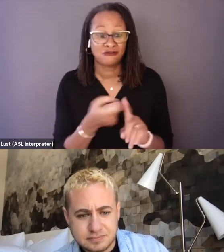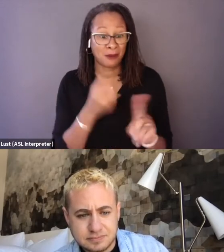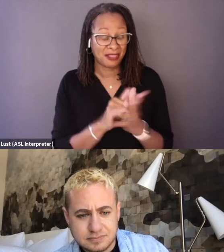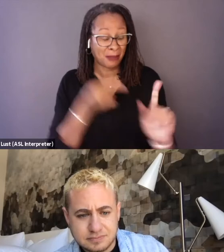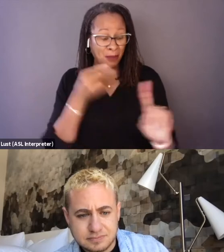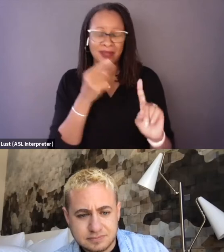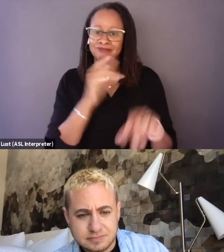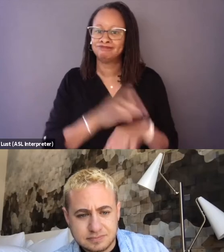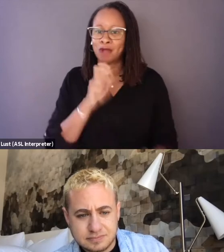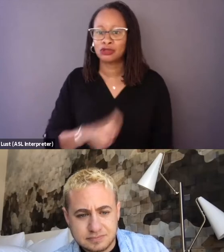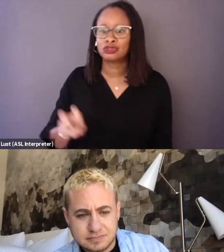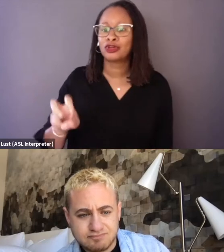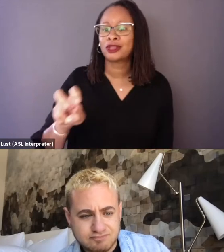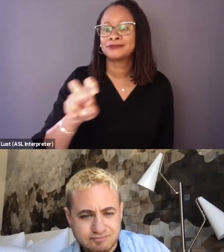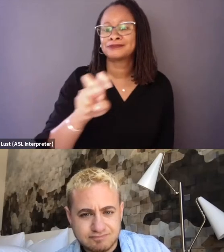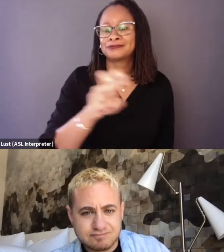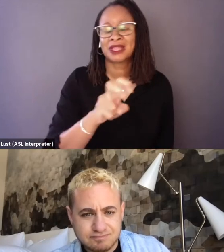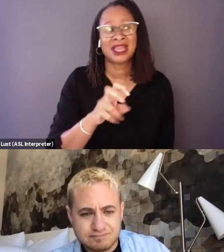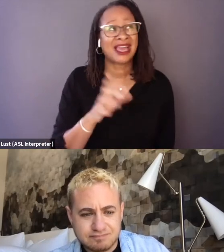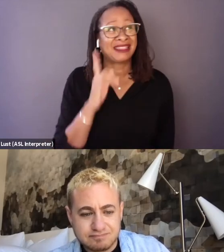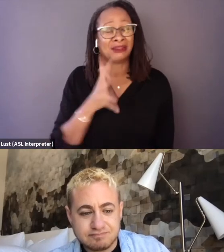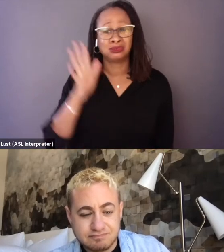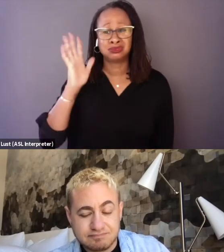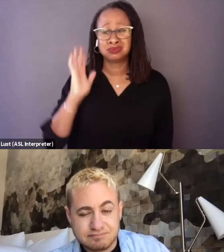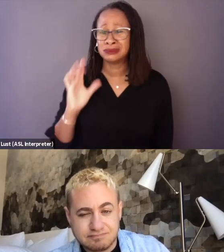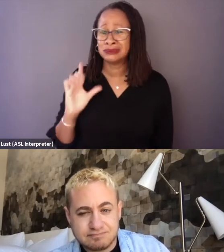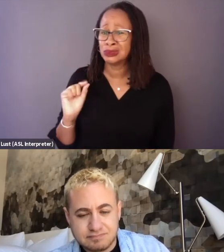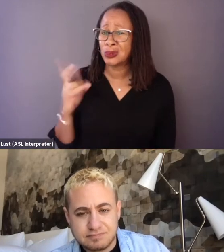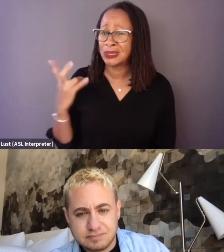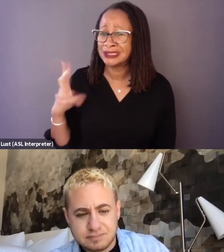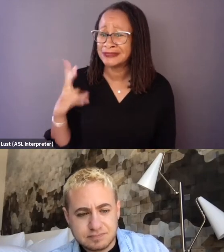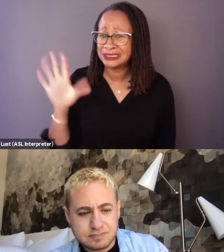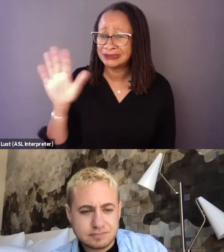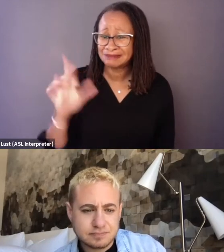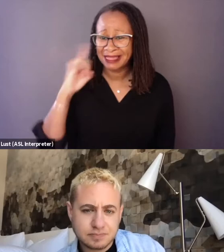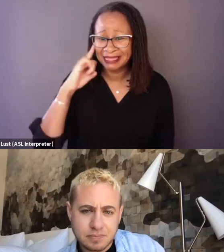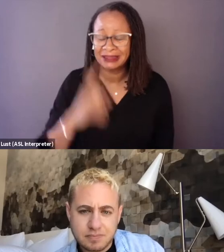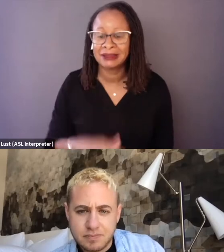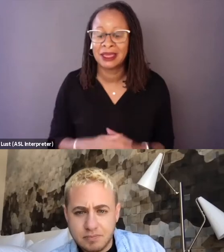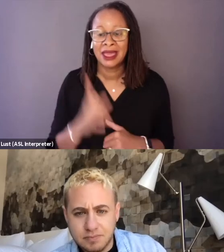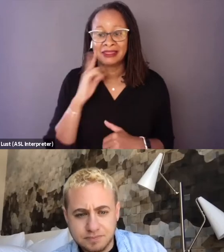and that was in, gosh, 2017, I think. Then we spent about a year traveling around